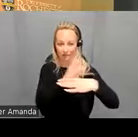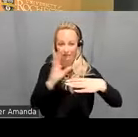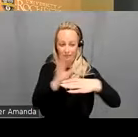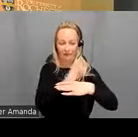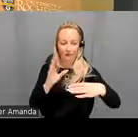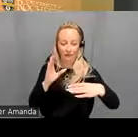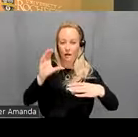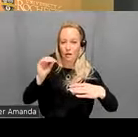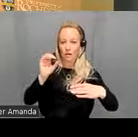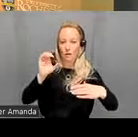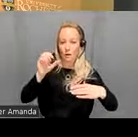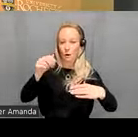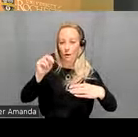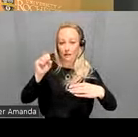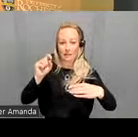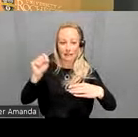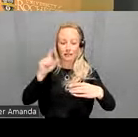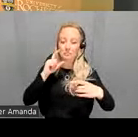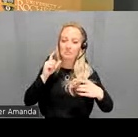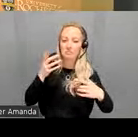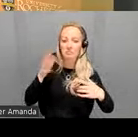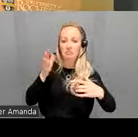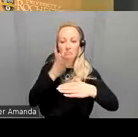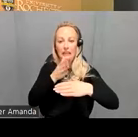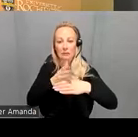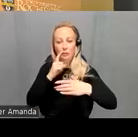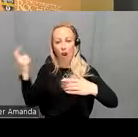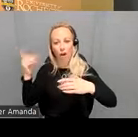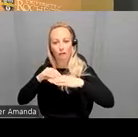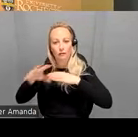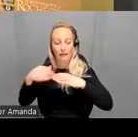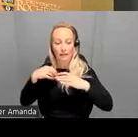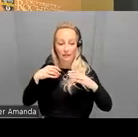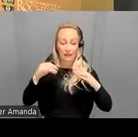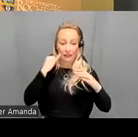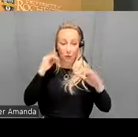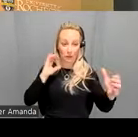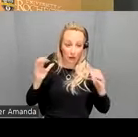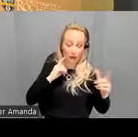D so medium to large effect sizes here when you compare psychosis patients compared to controls